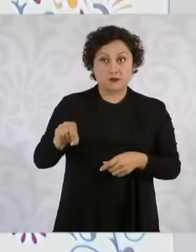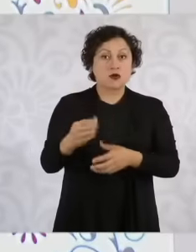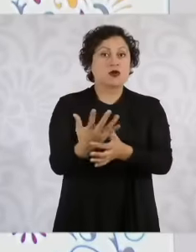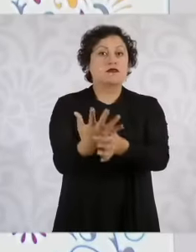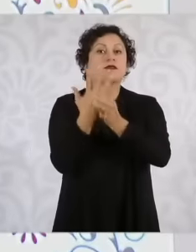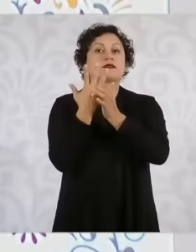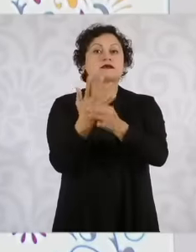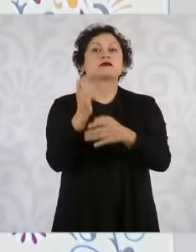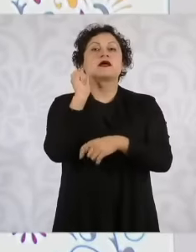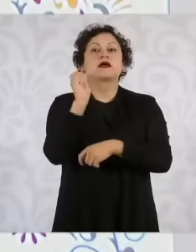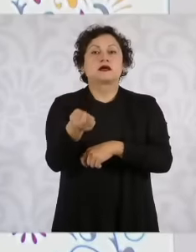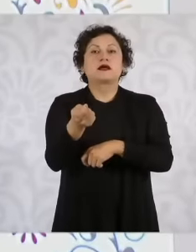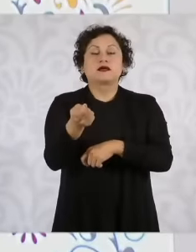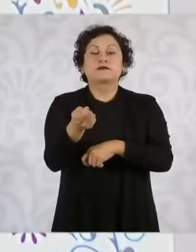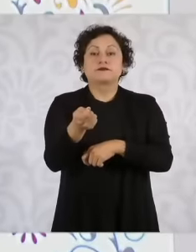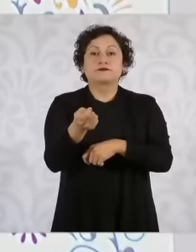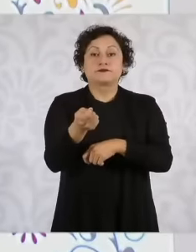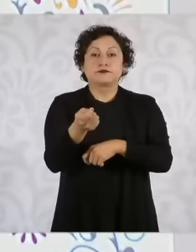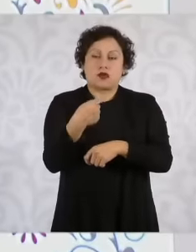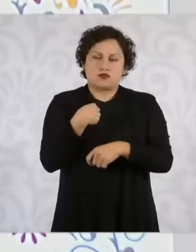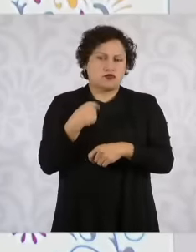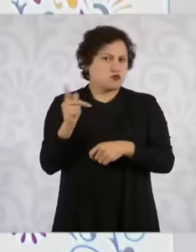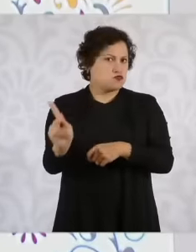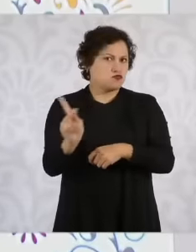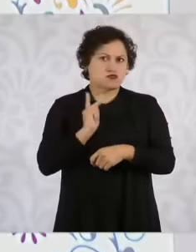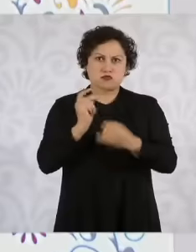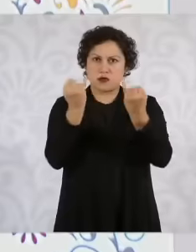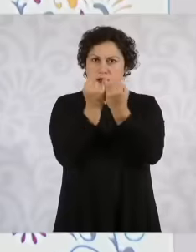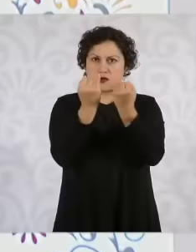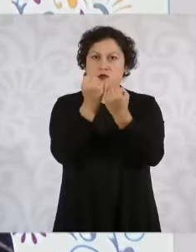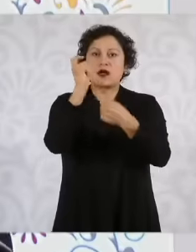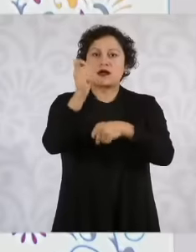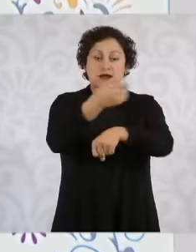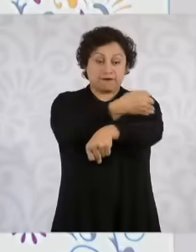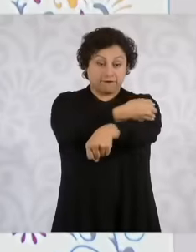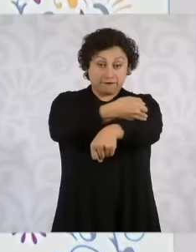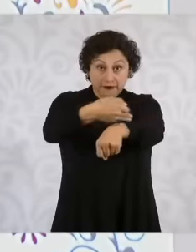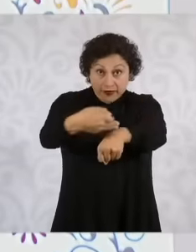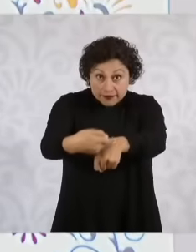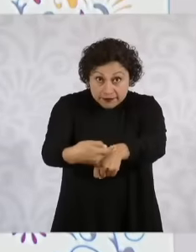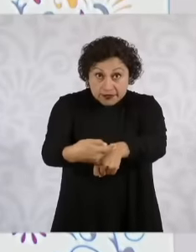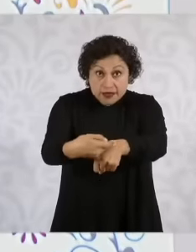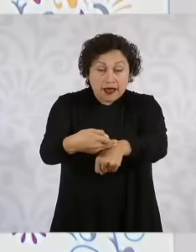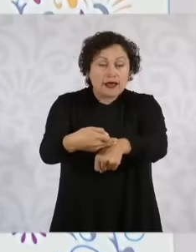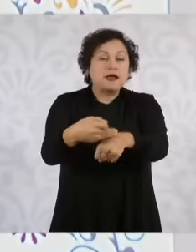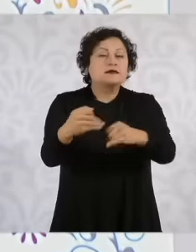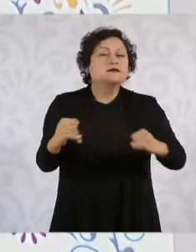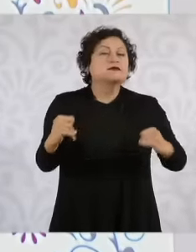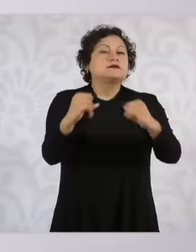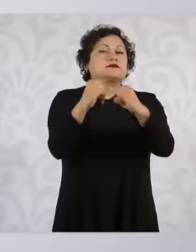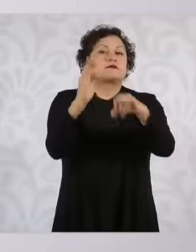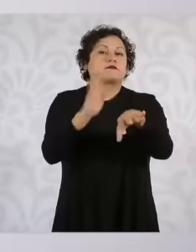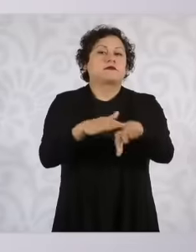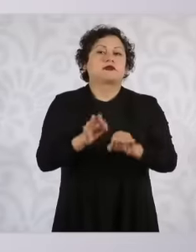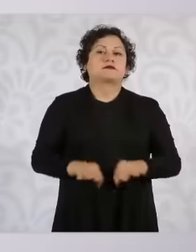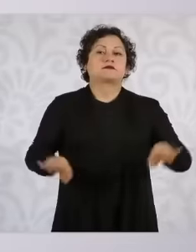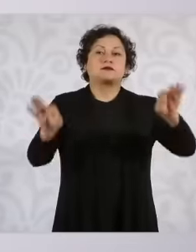the most important social institution and what we also want is to reconstitute